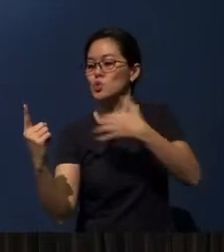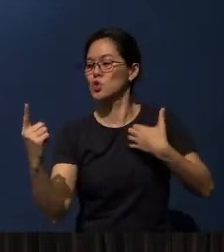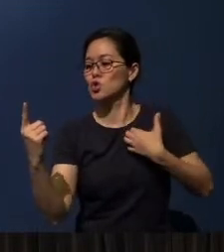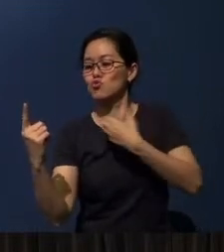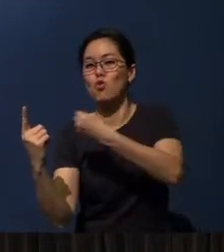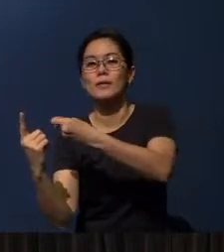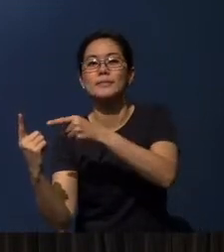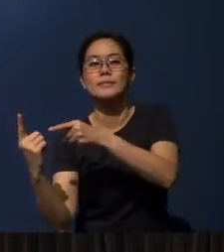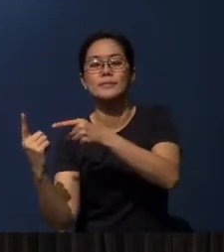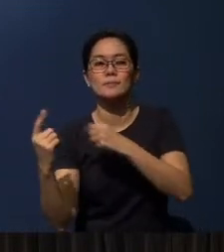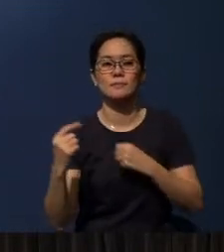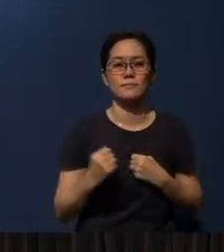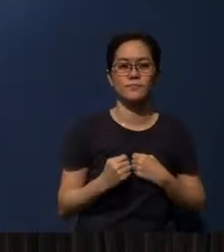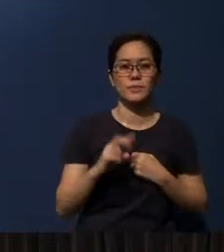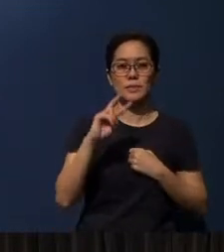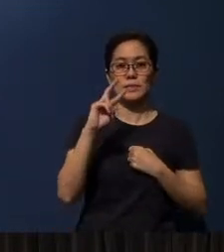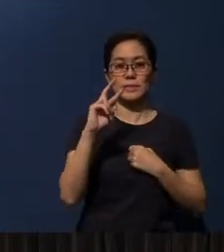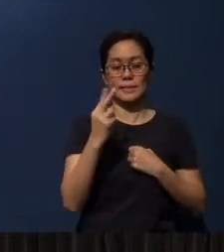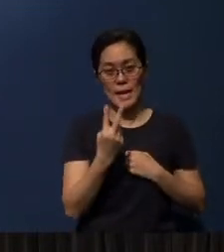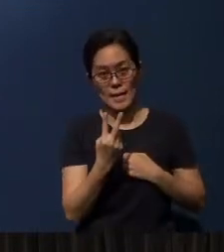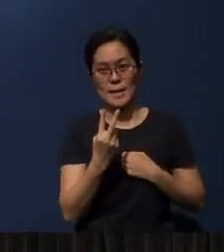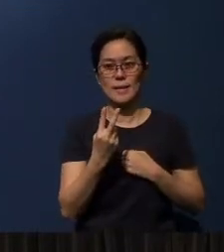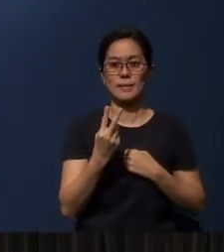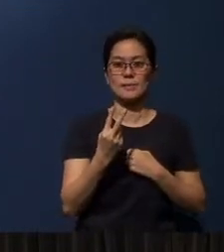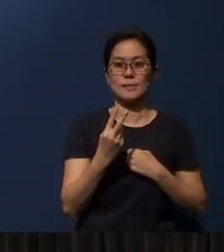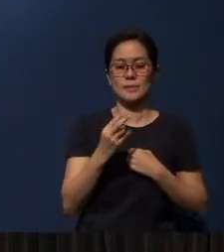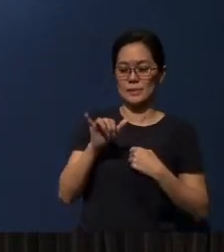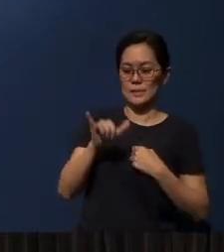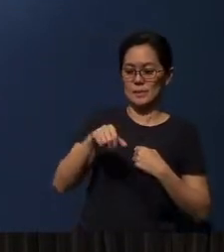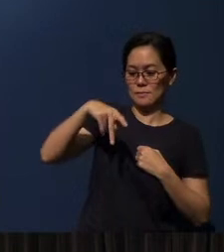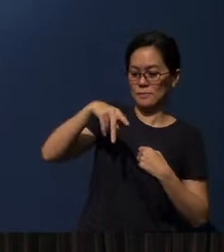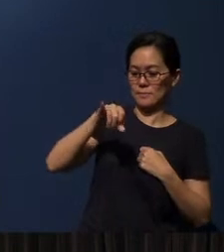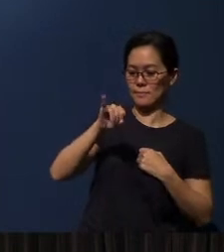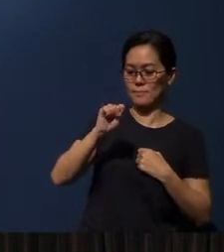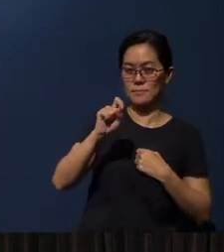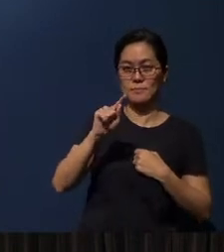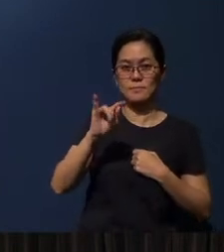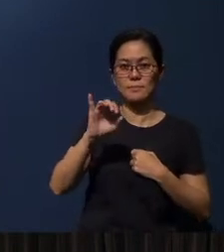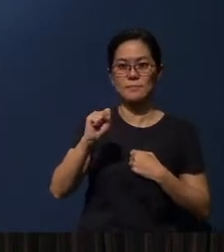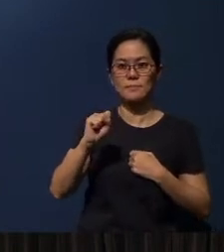Second thing that we need to know (is) that this faith, this “pistis” also relates, in ancient times,